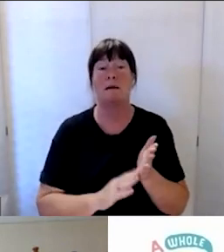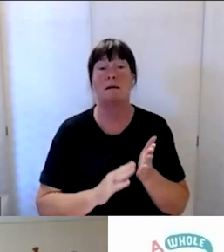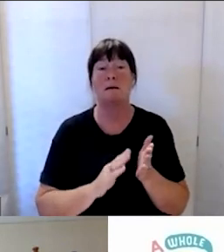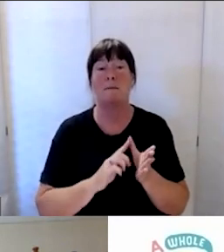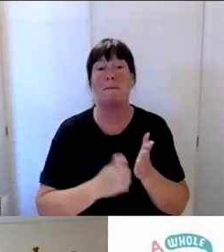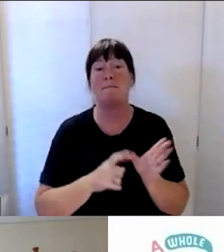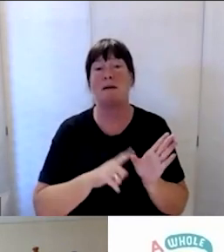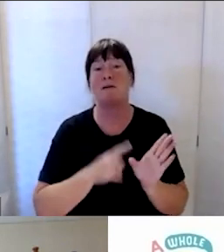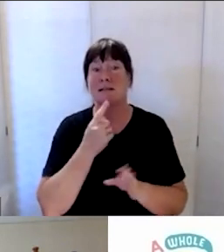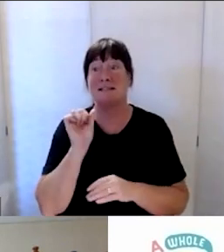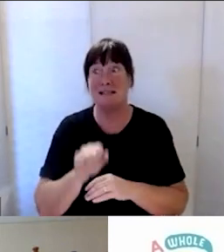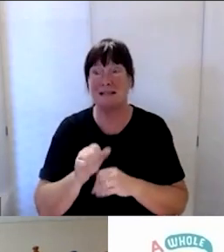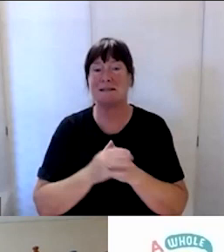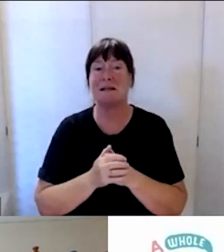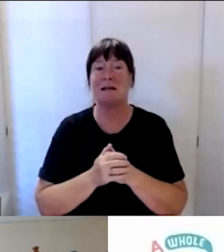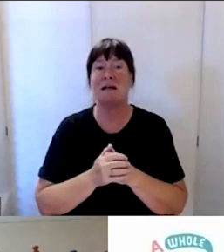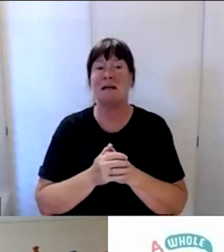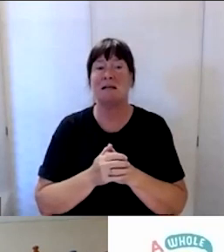Thank you Amanda, just to reinforce what you’ve said,